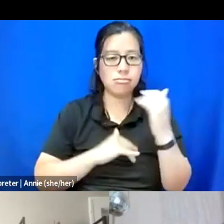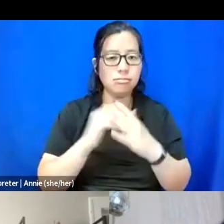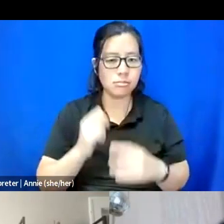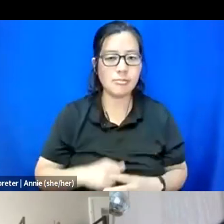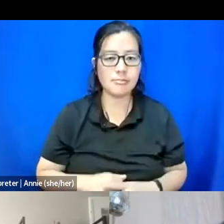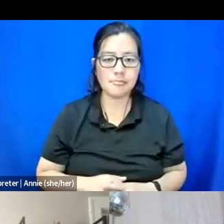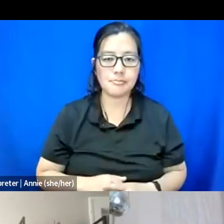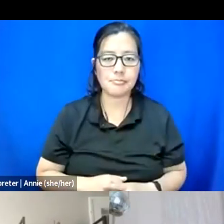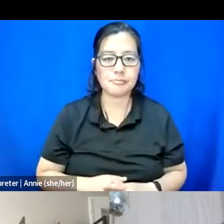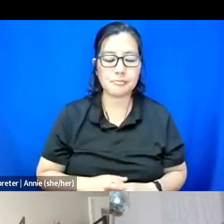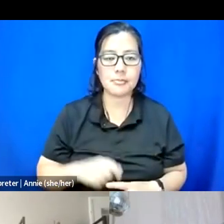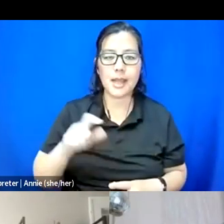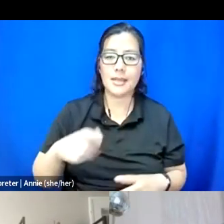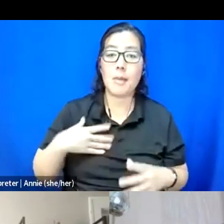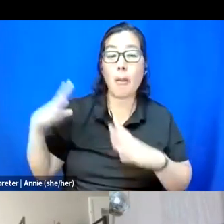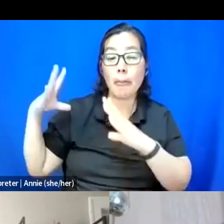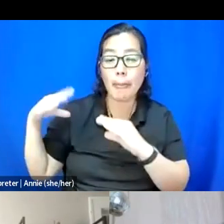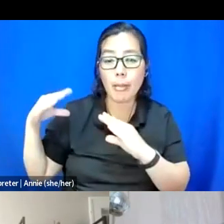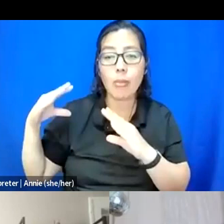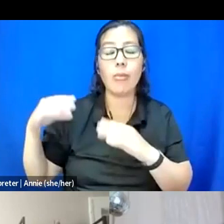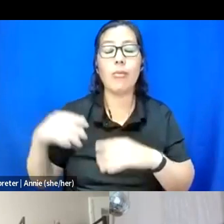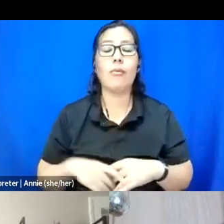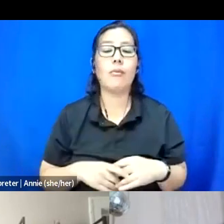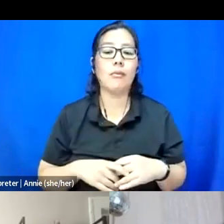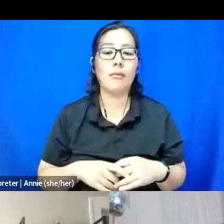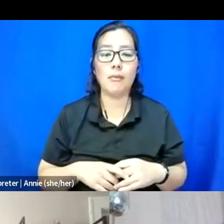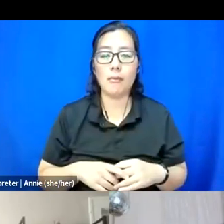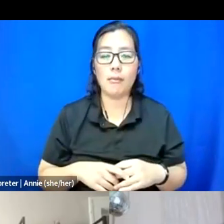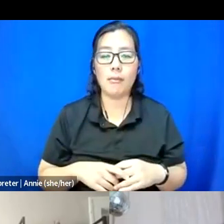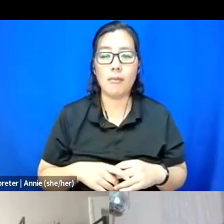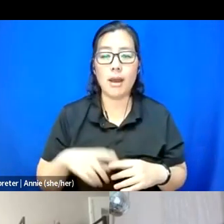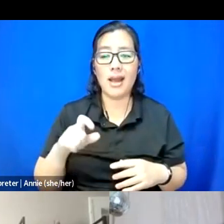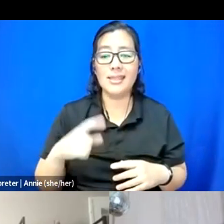Yeah, I need my pillows. I need probably a playlist.